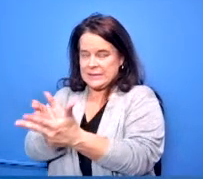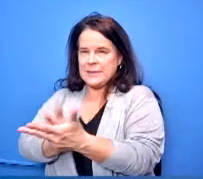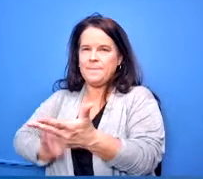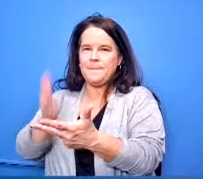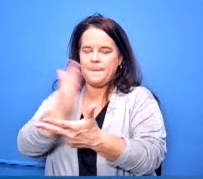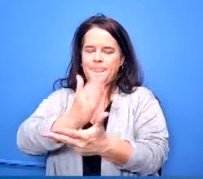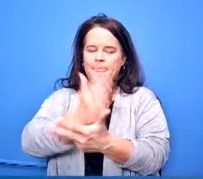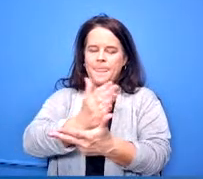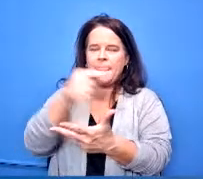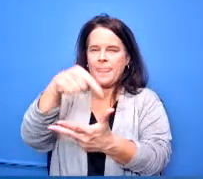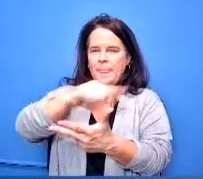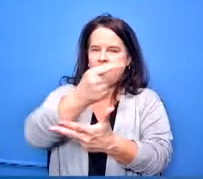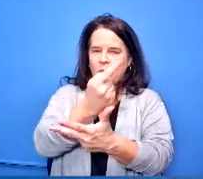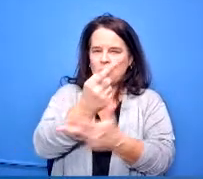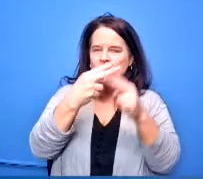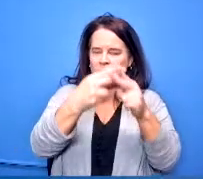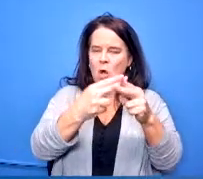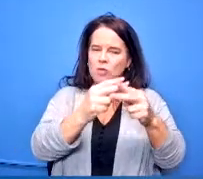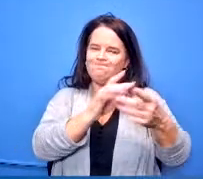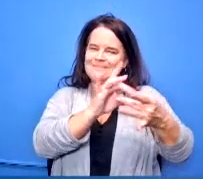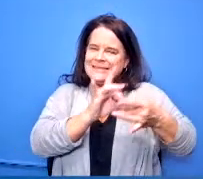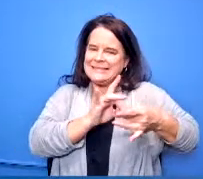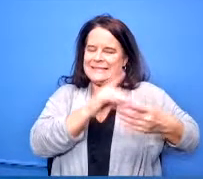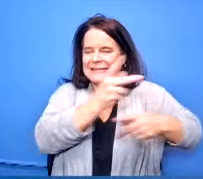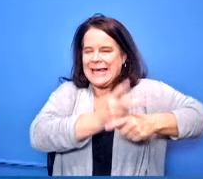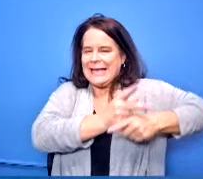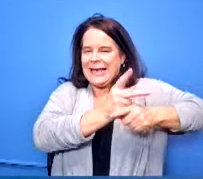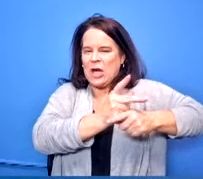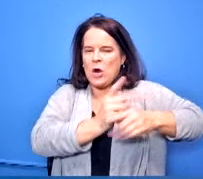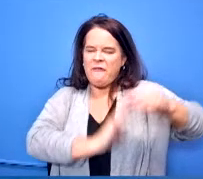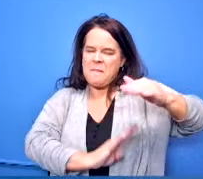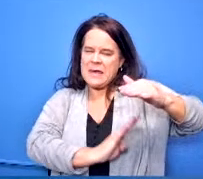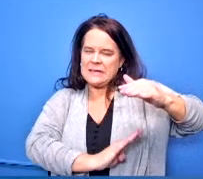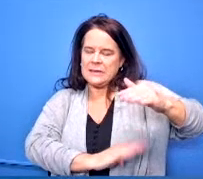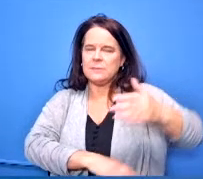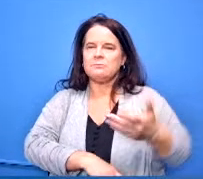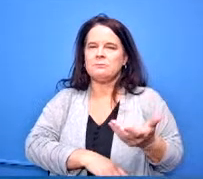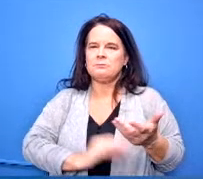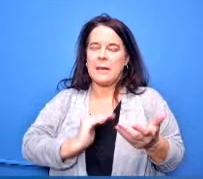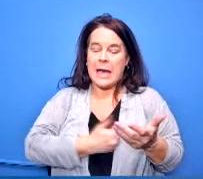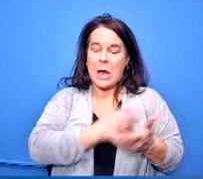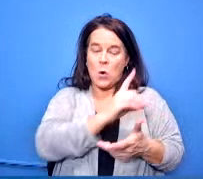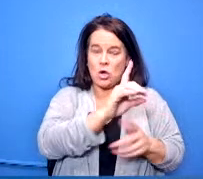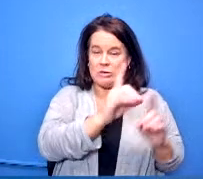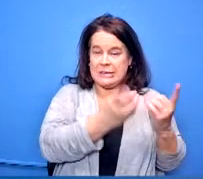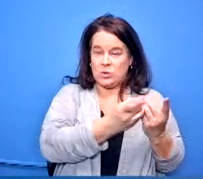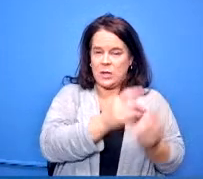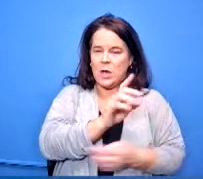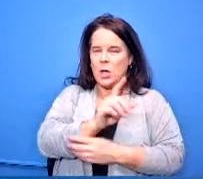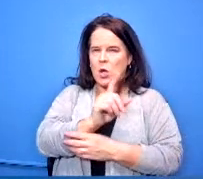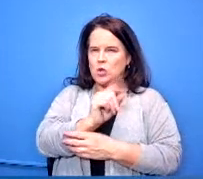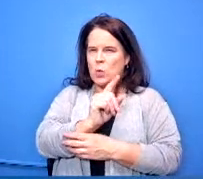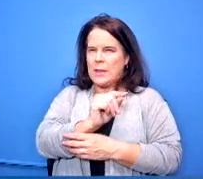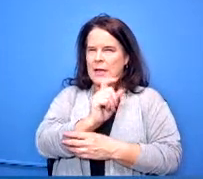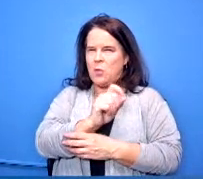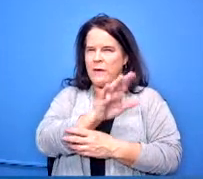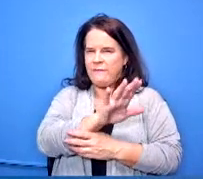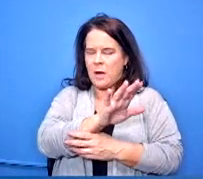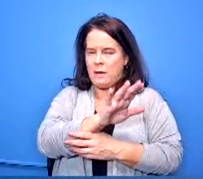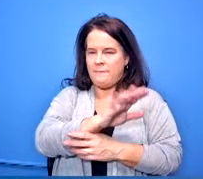covering the basics which in our district 20.5 credits are required plus the student